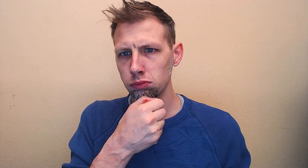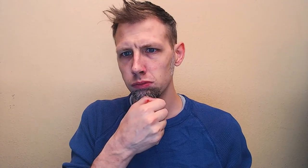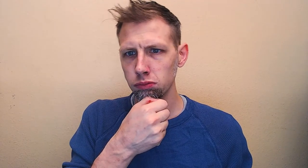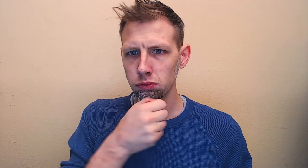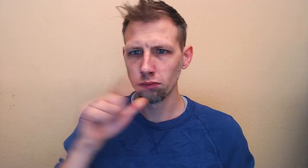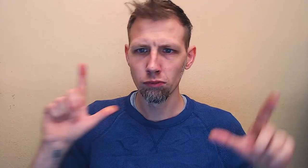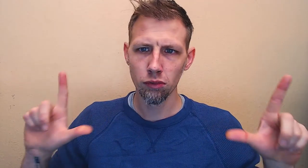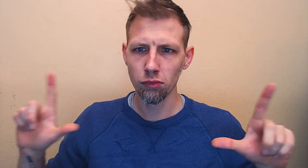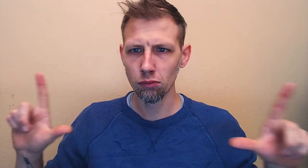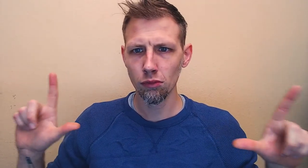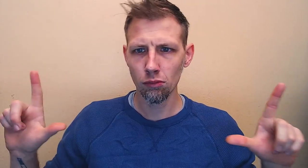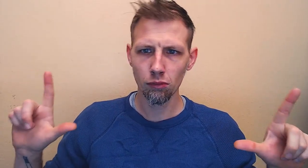(rumbling)